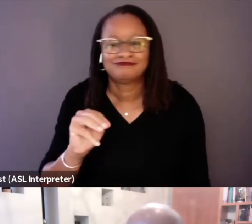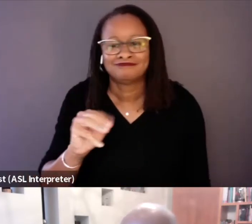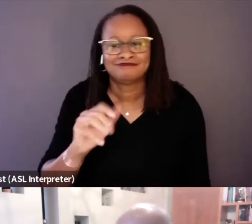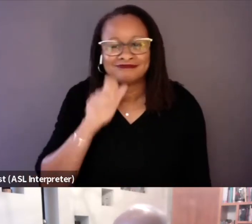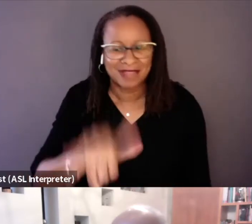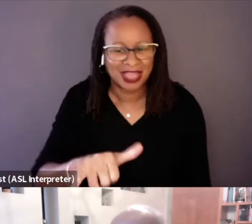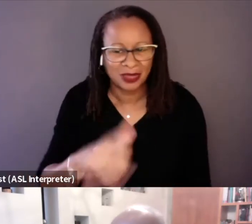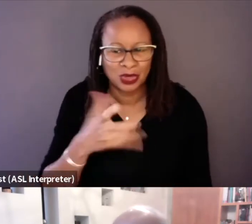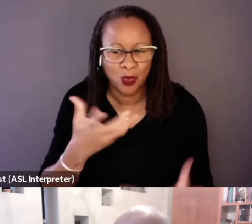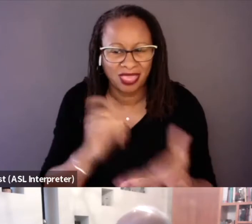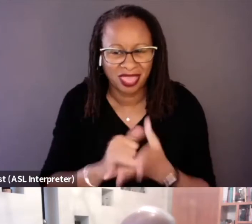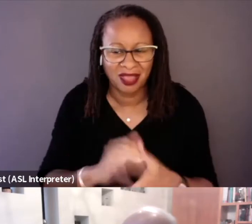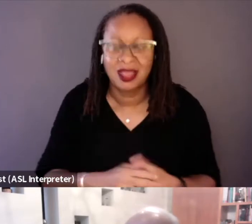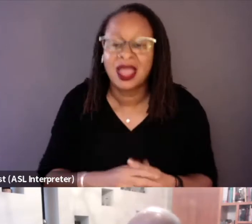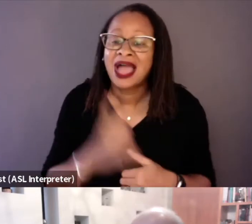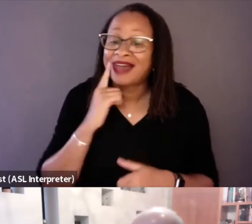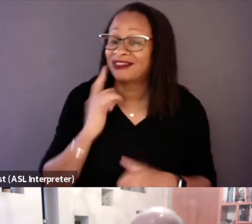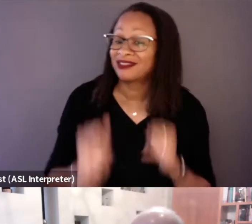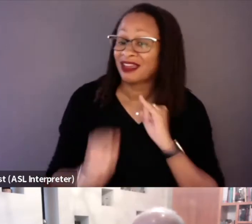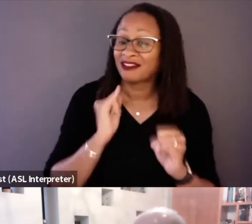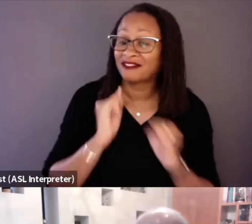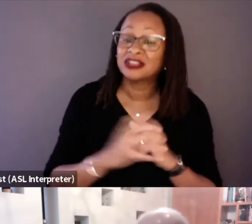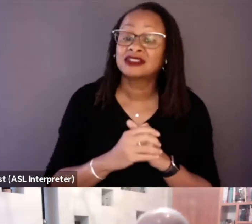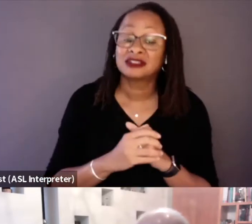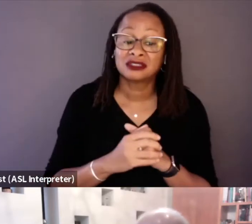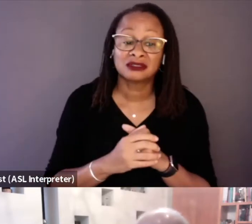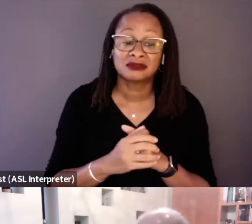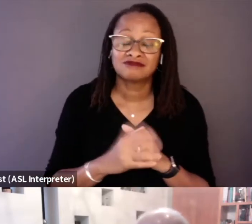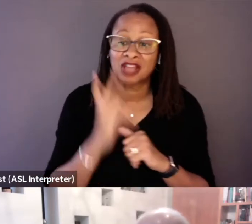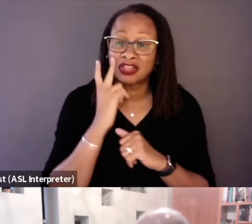And I think the interviews, it just looked incredible.